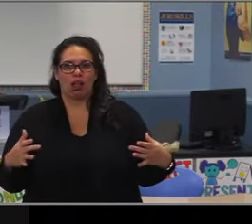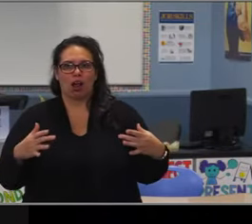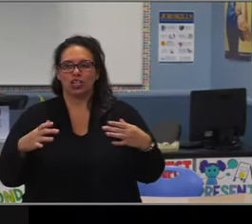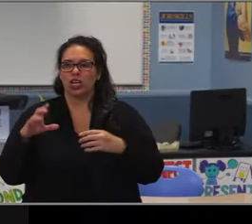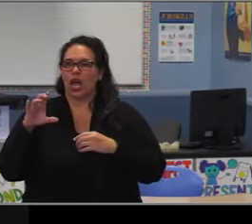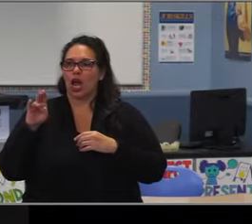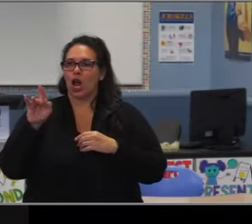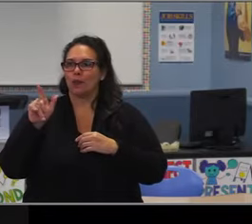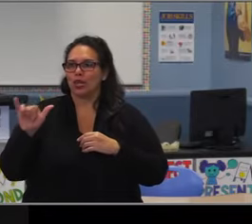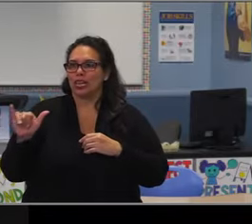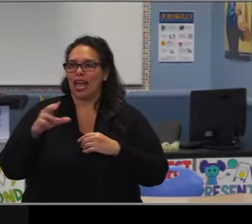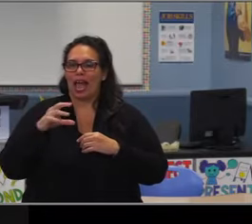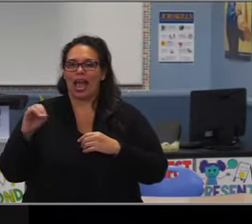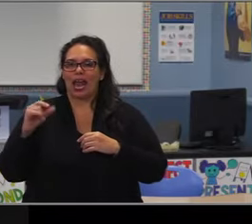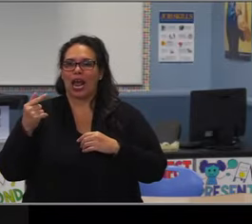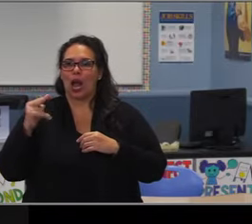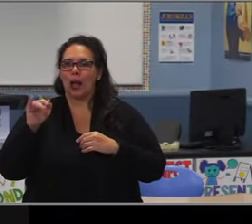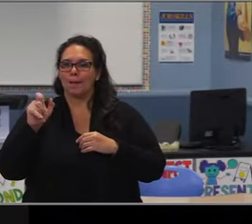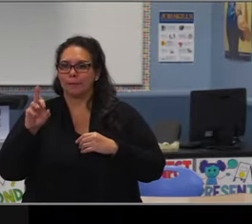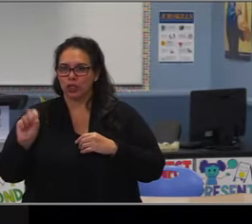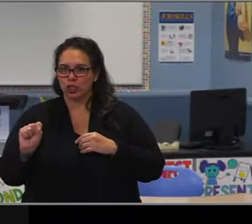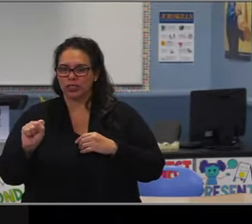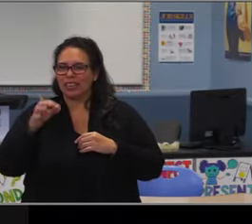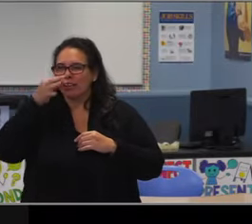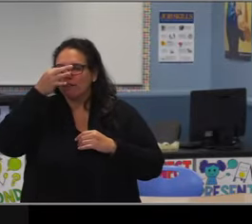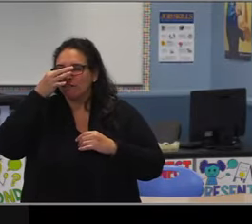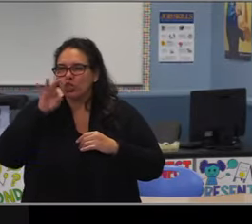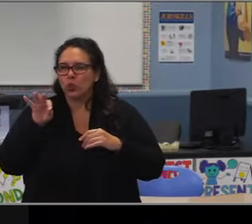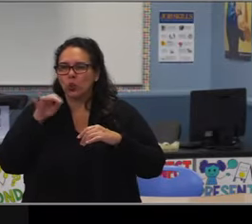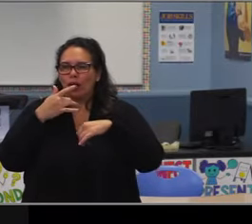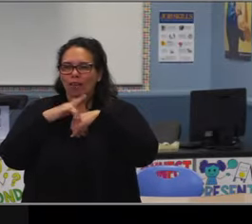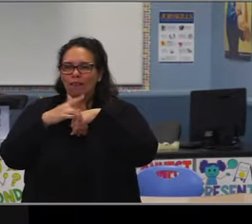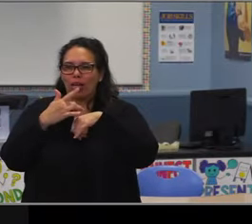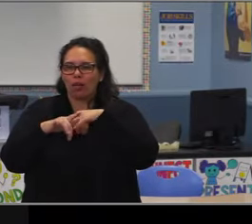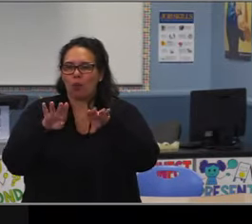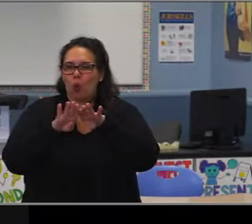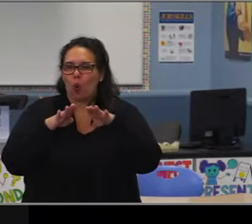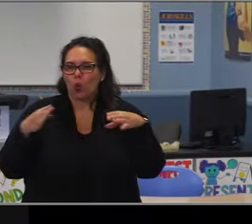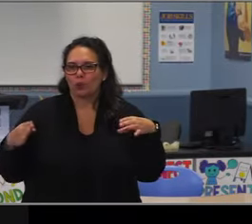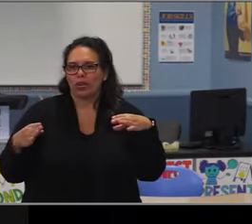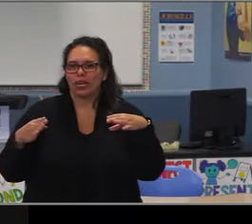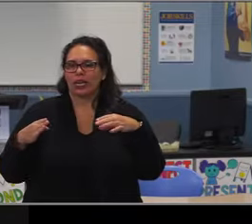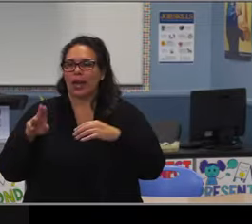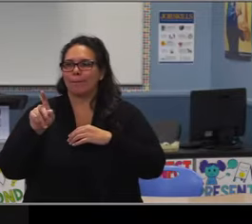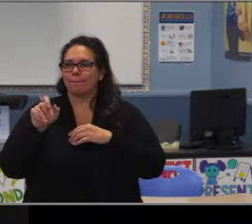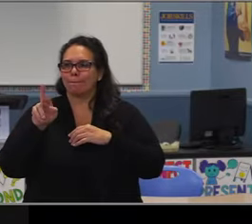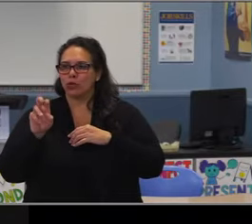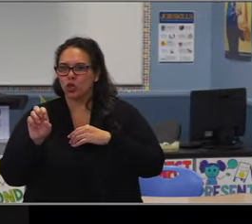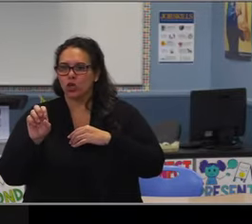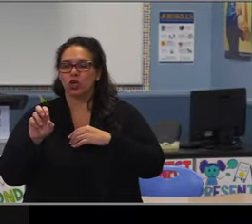who actually started at that particular school in kindergarten. So at the high end mirror,